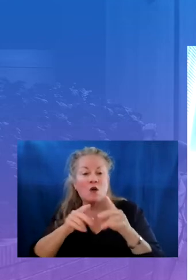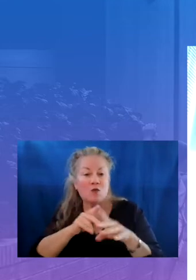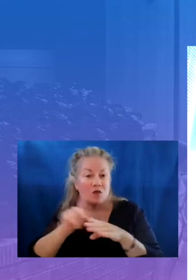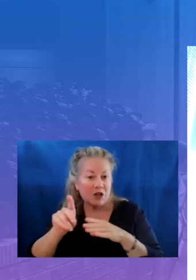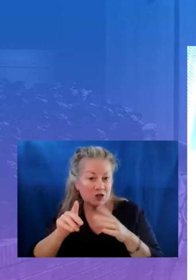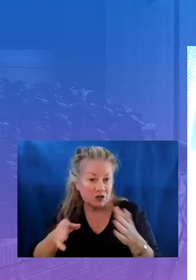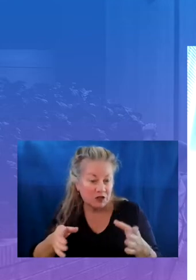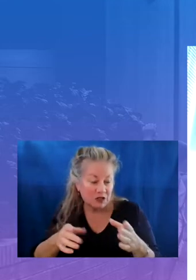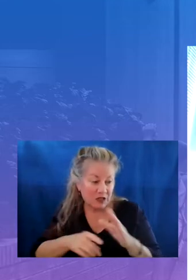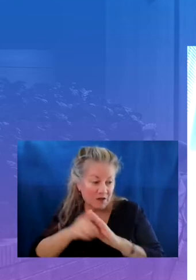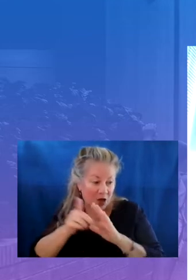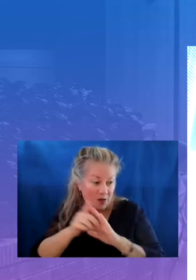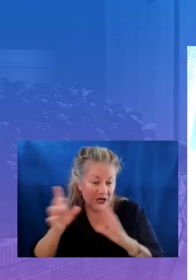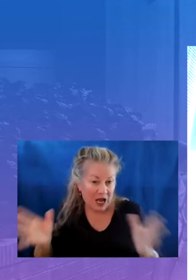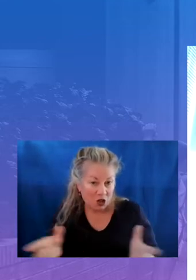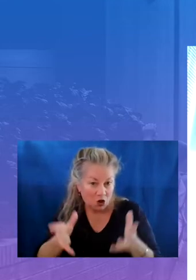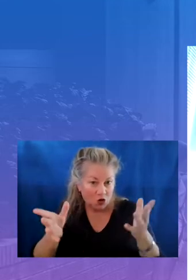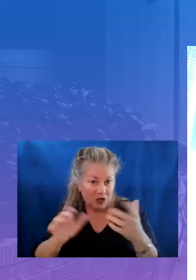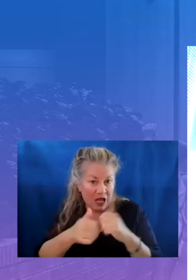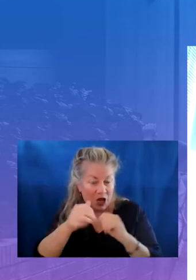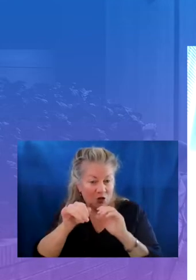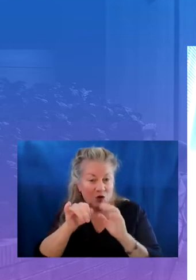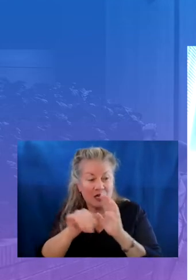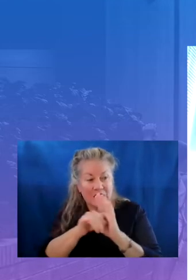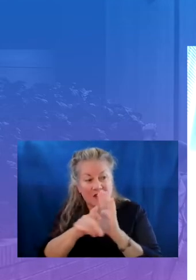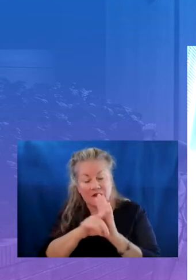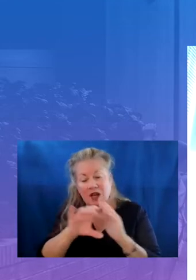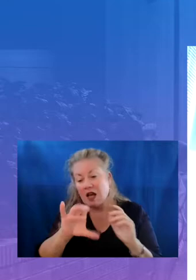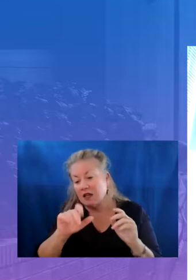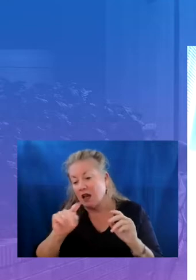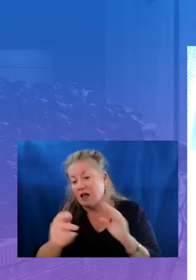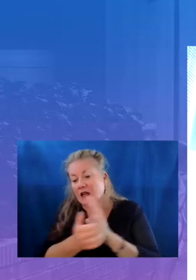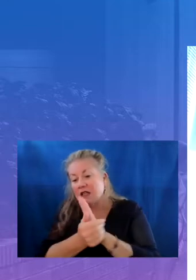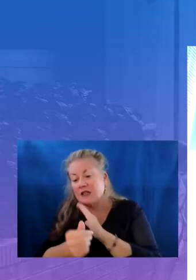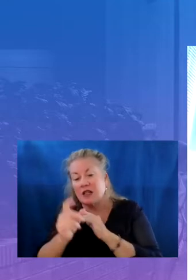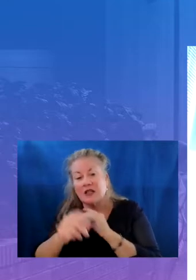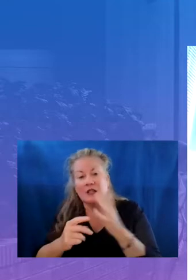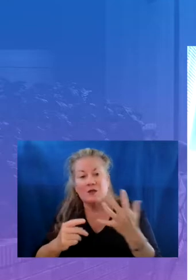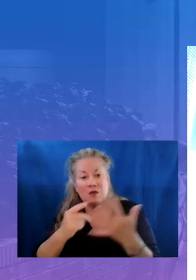including how to identify content and skills that need to be prioritized how to design and select